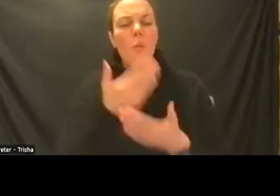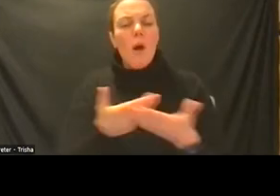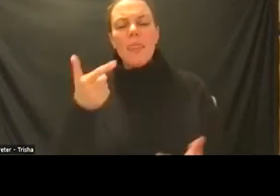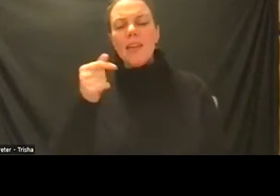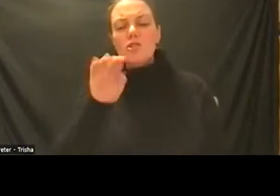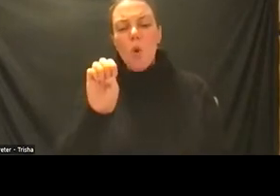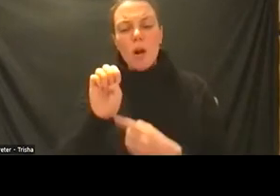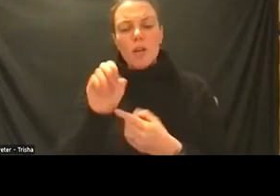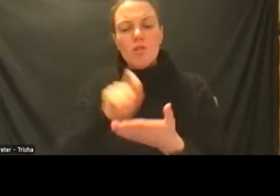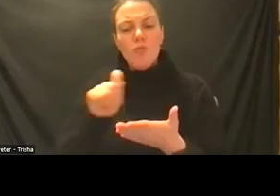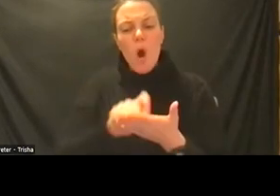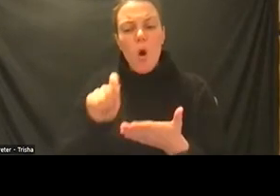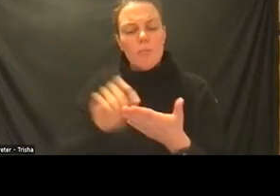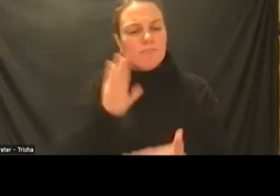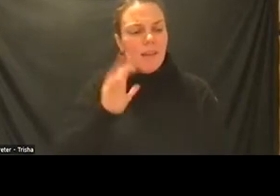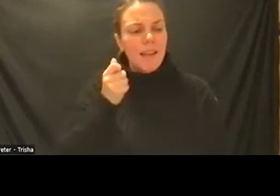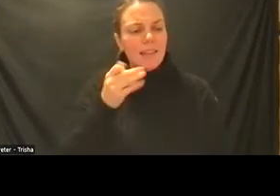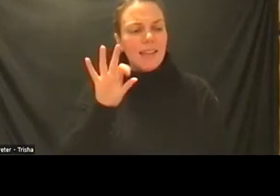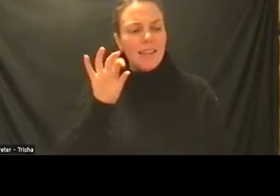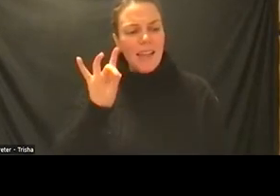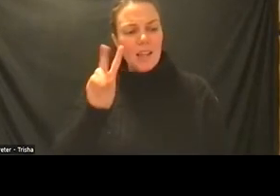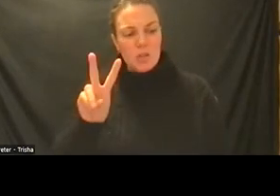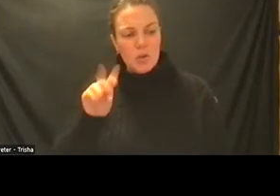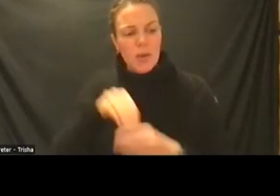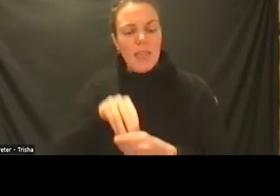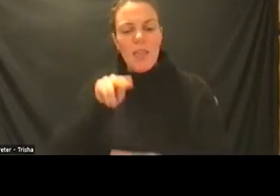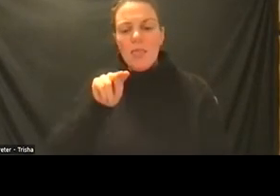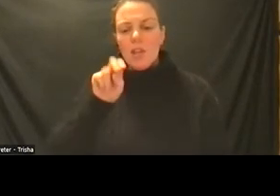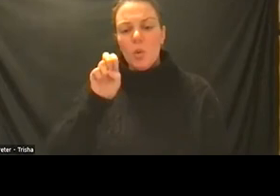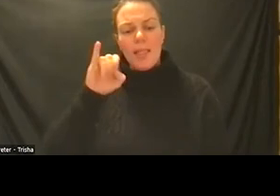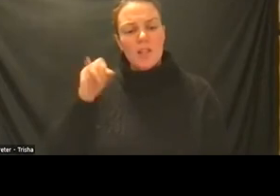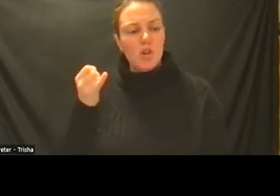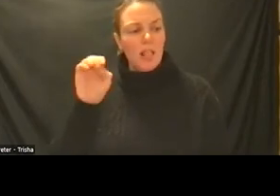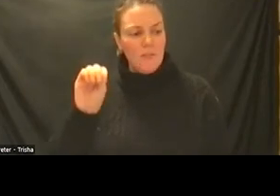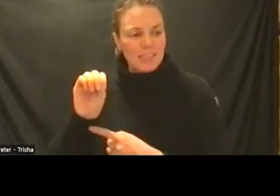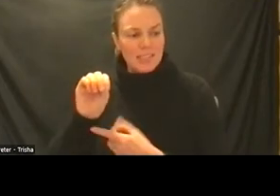paper in 1982 was in the new england journal of medicine and he was talking about training